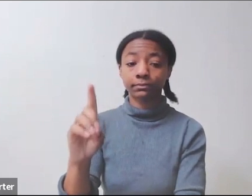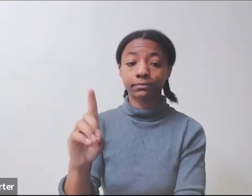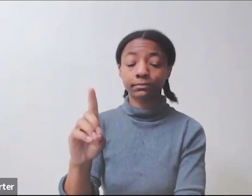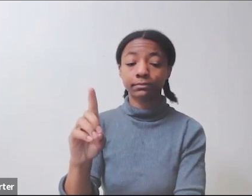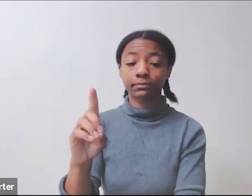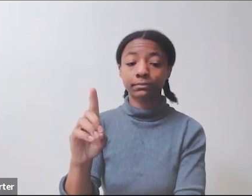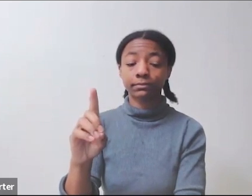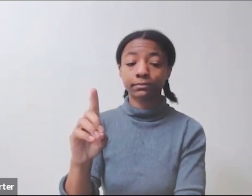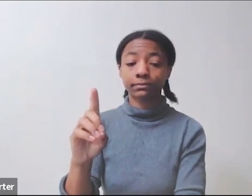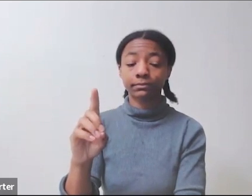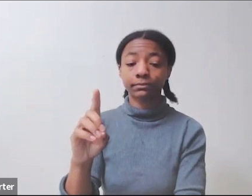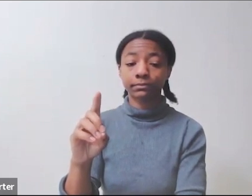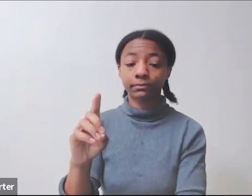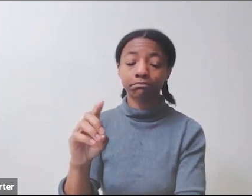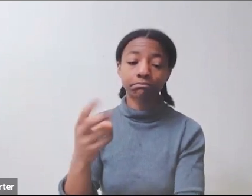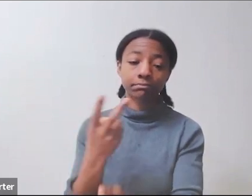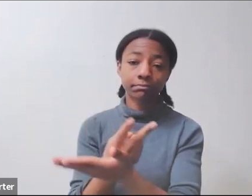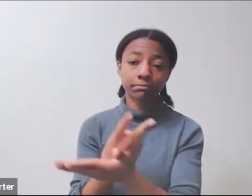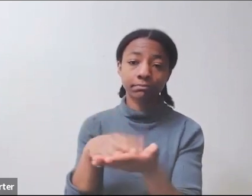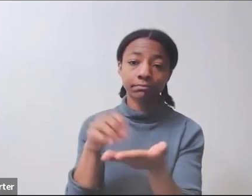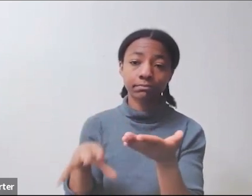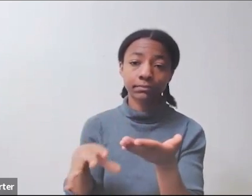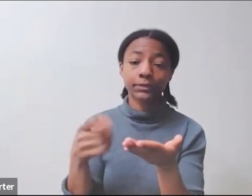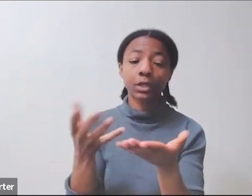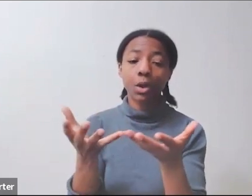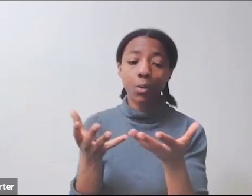Who's looking for ways to gain experience.